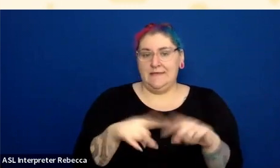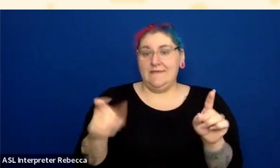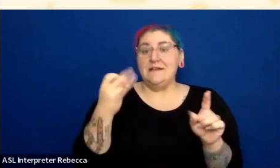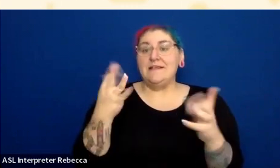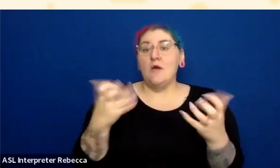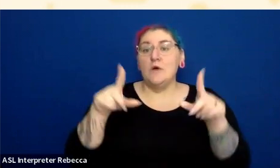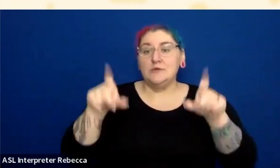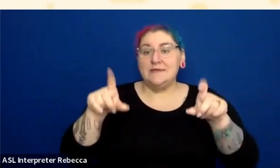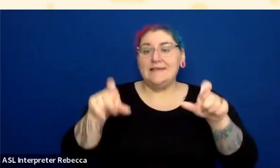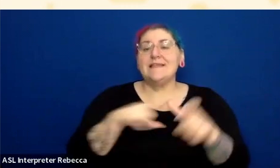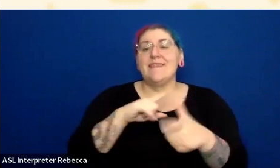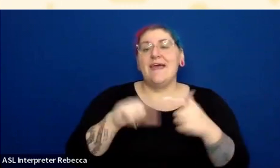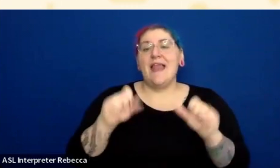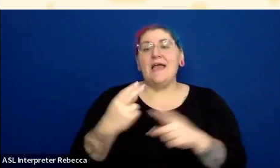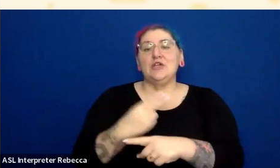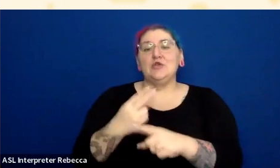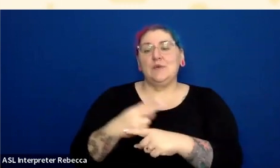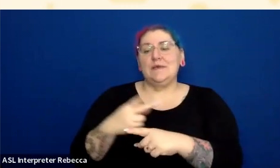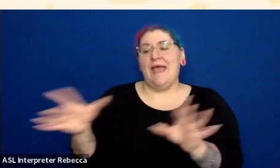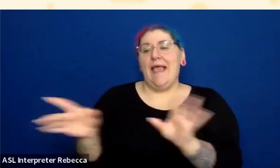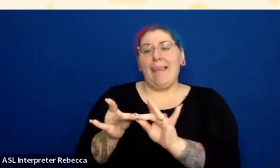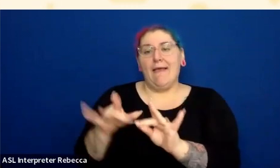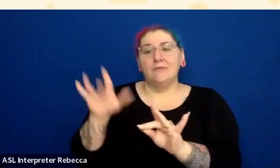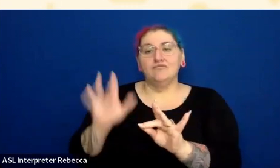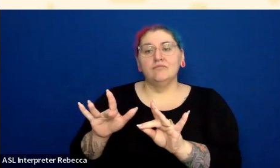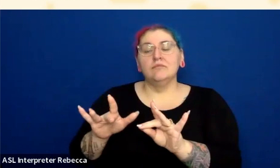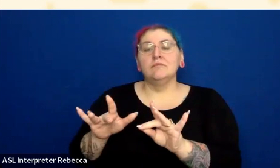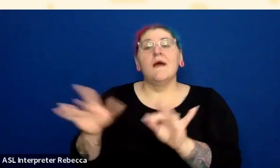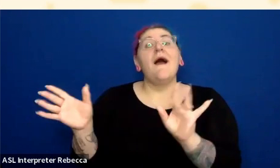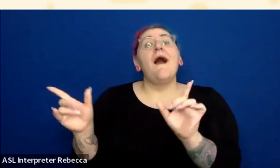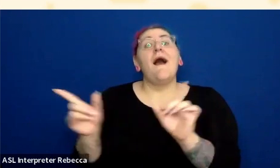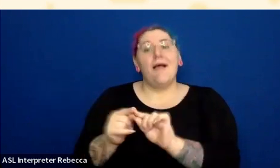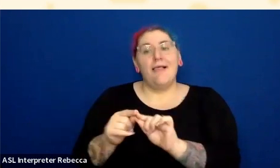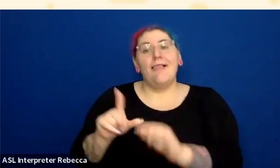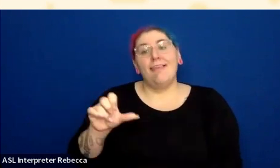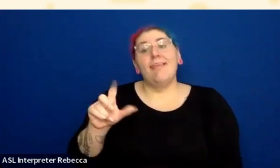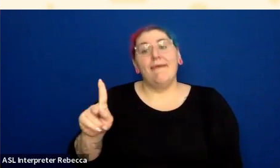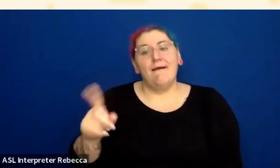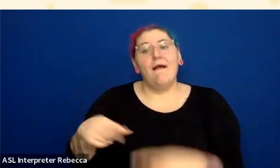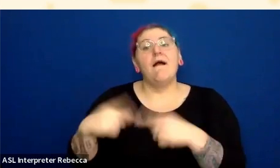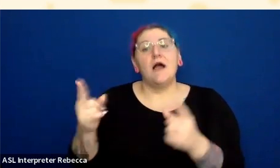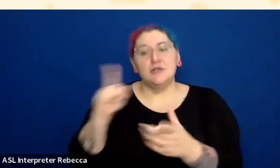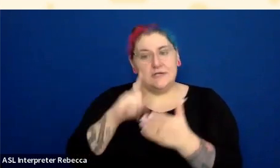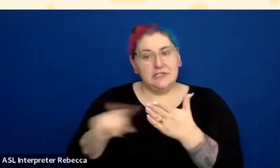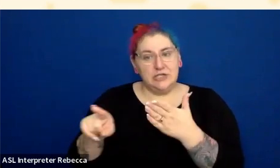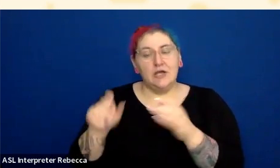This link contrast checker, what it does is it adds another option.